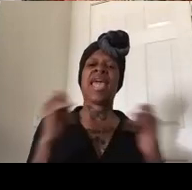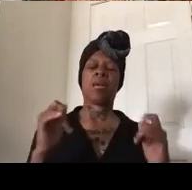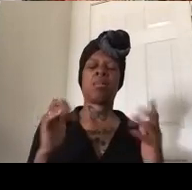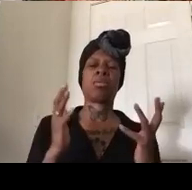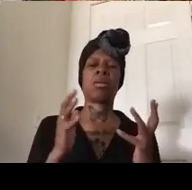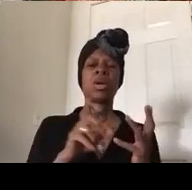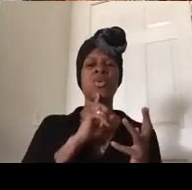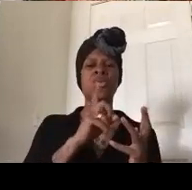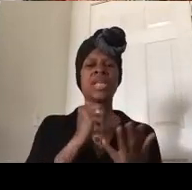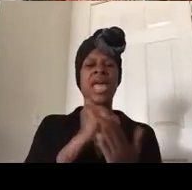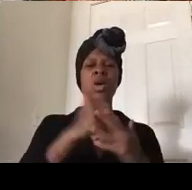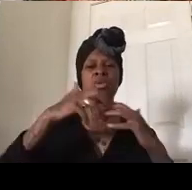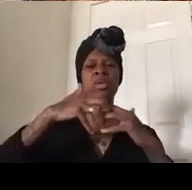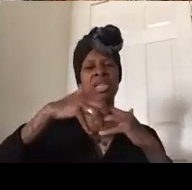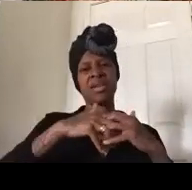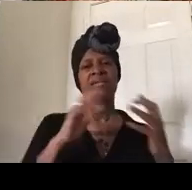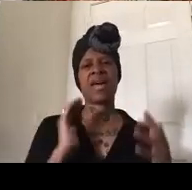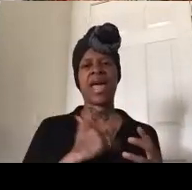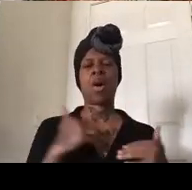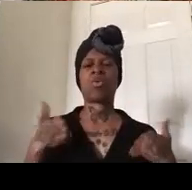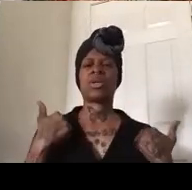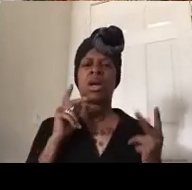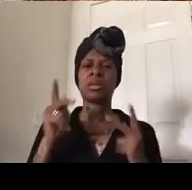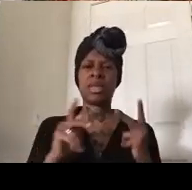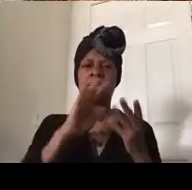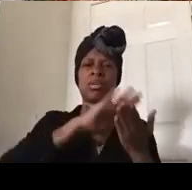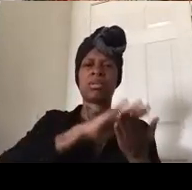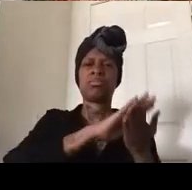vanguard our young people moved forward on this idea that they